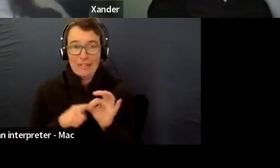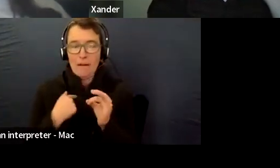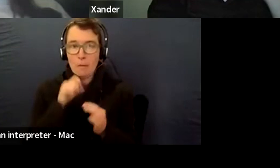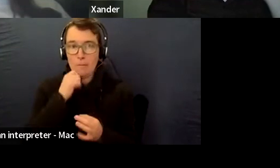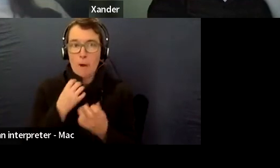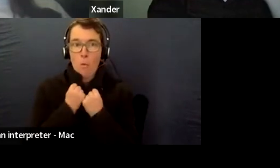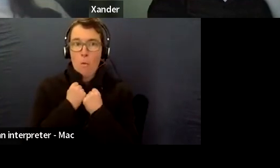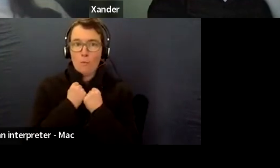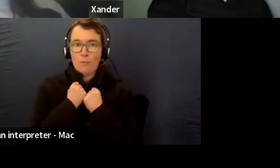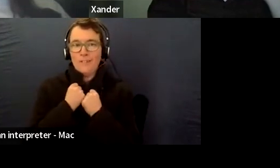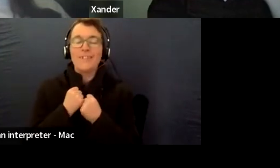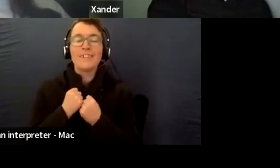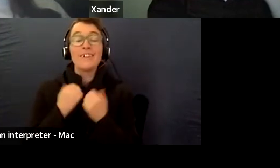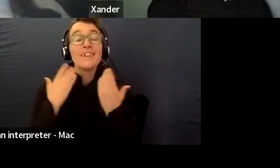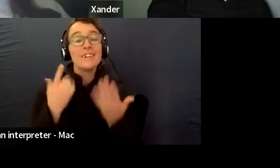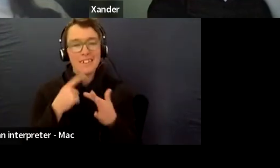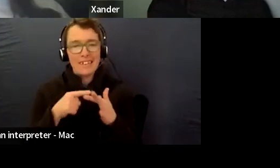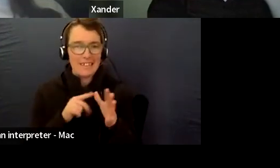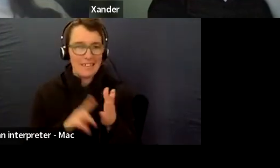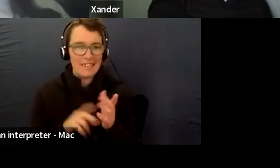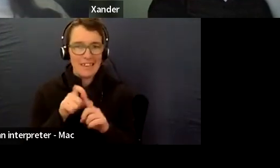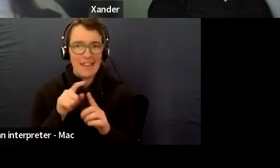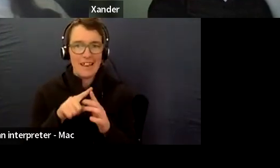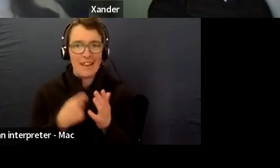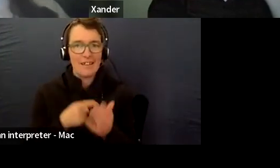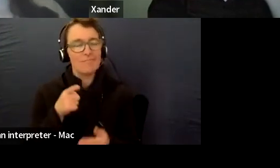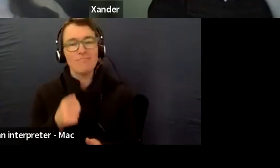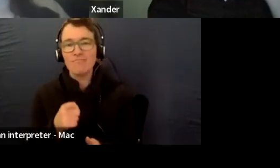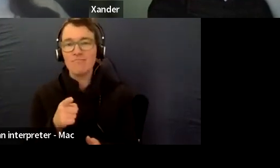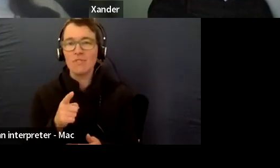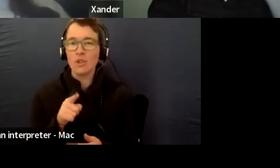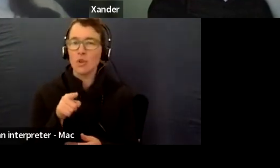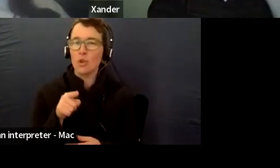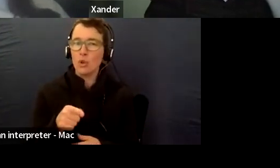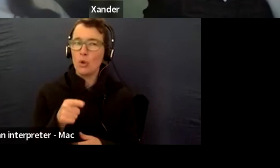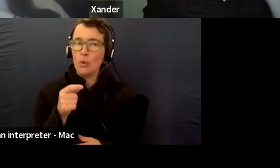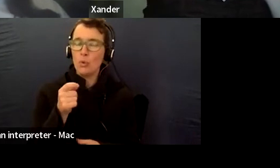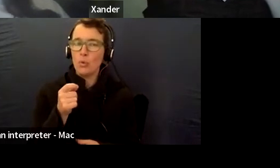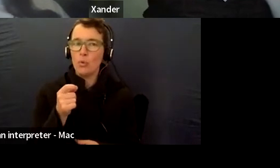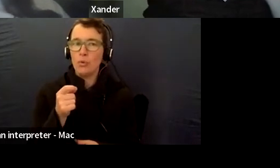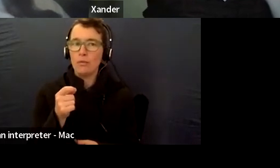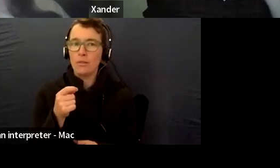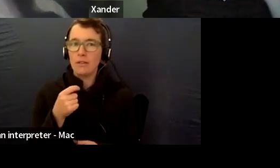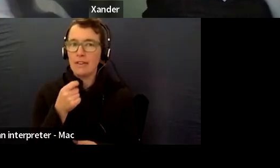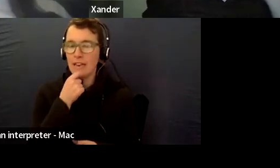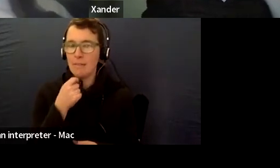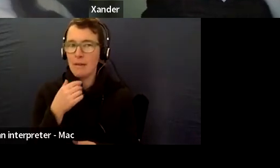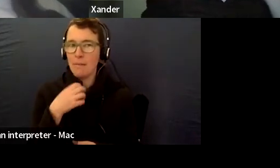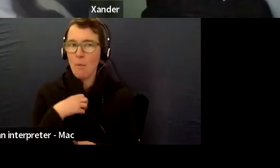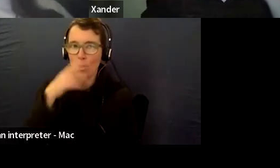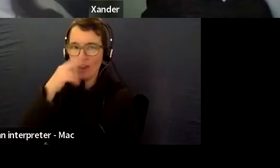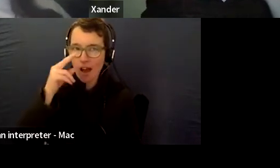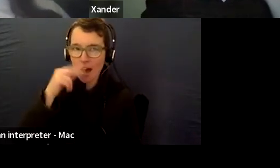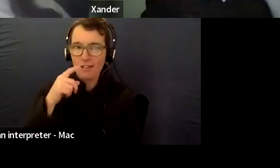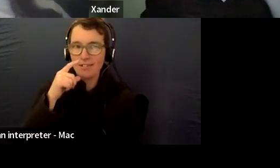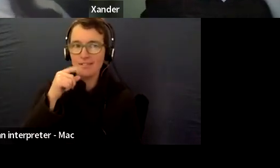for the y which I'm Santa information, what, what your little bit closer to, remembering.